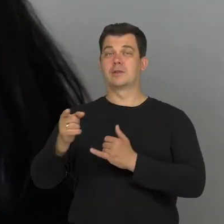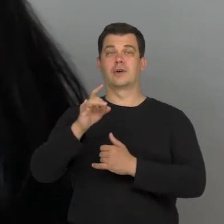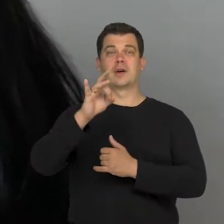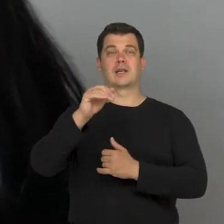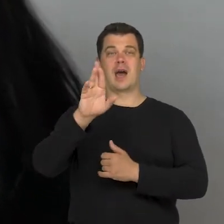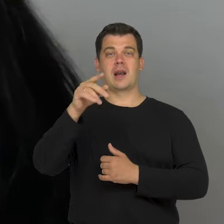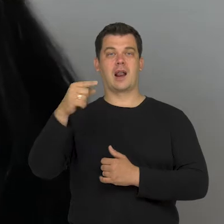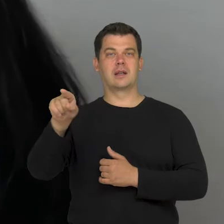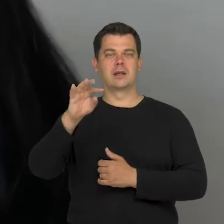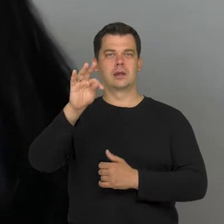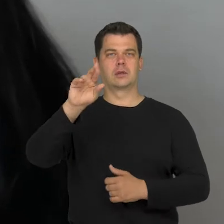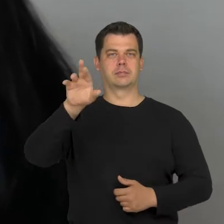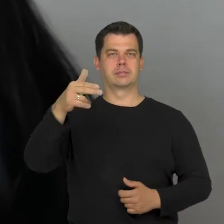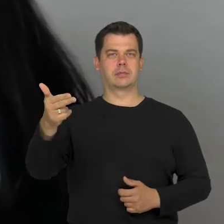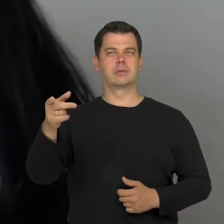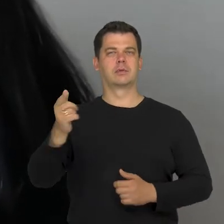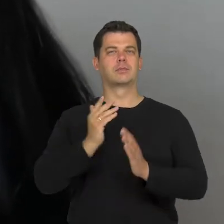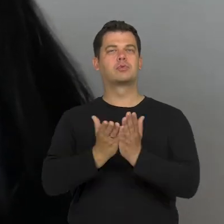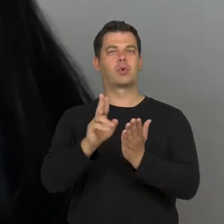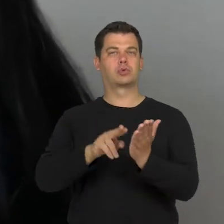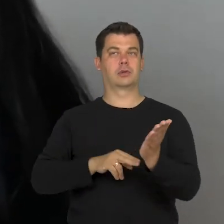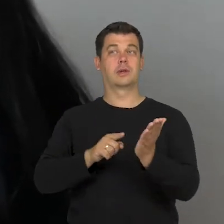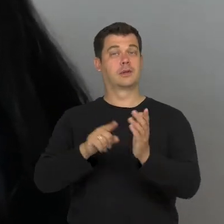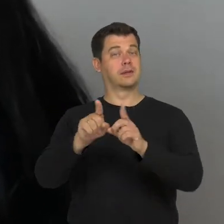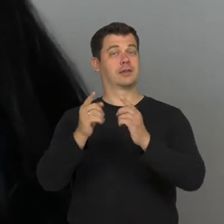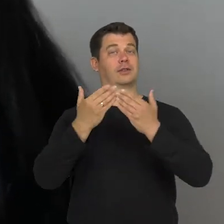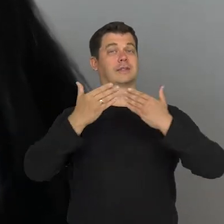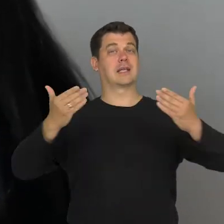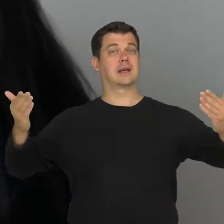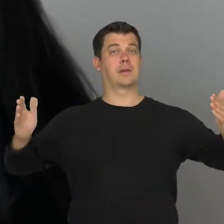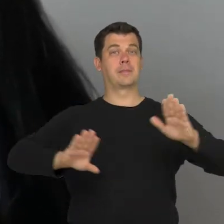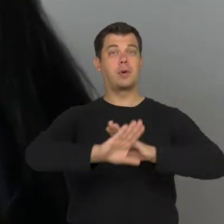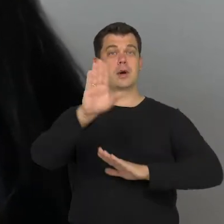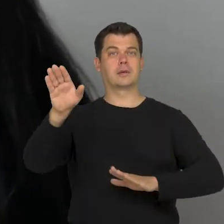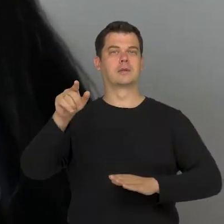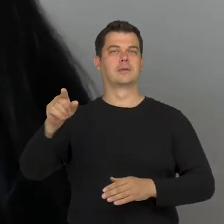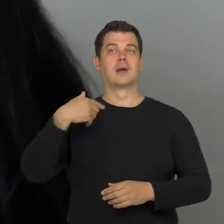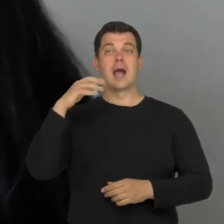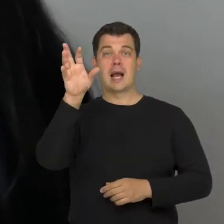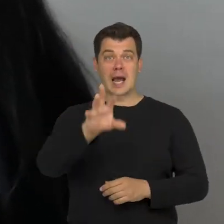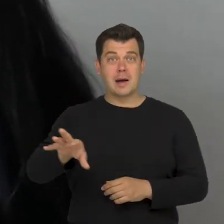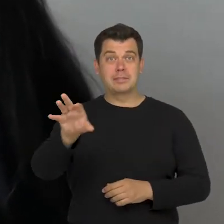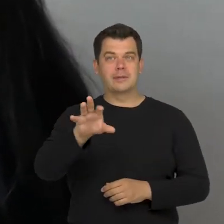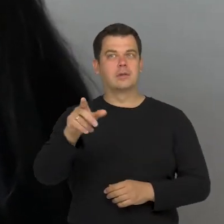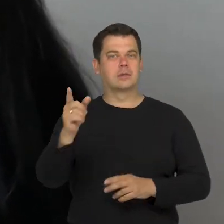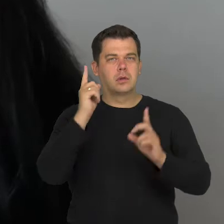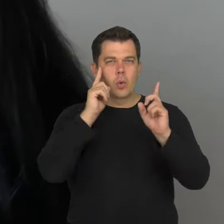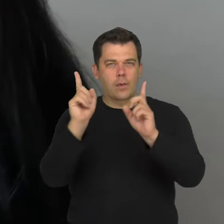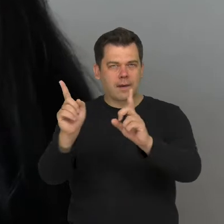which was also the idea included in our play is more like a careful observation